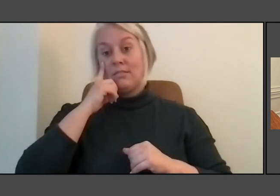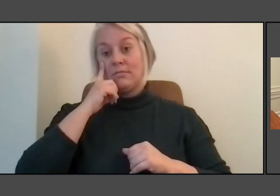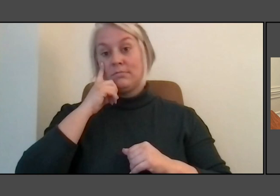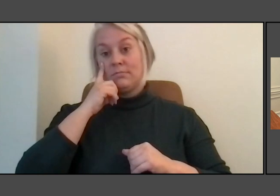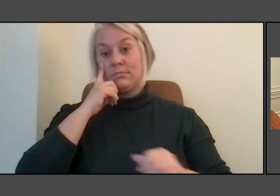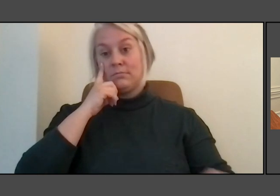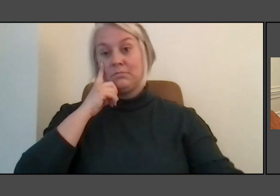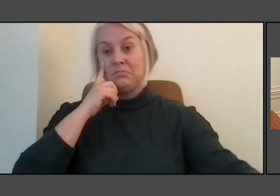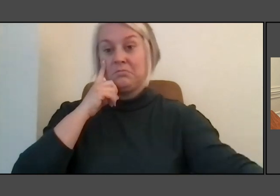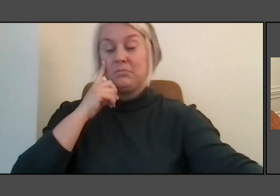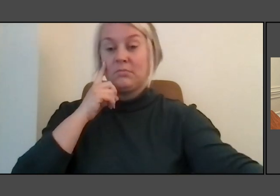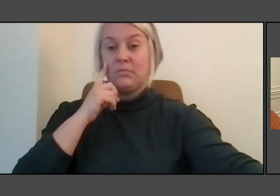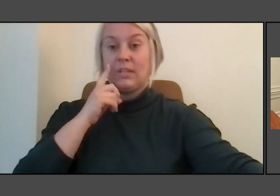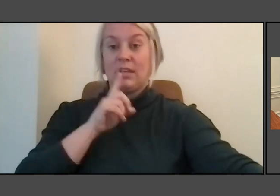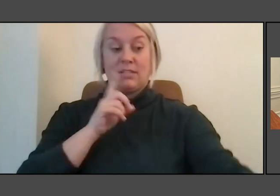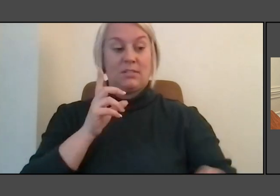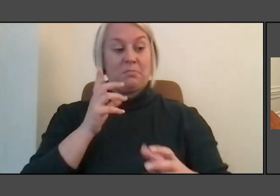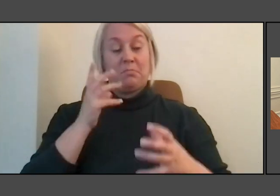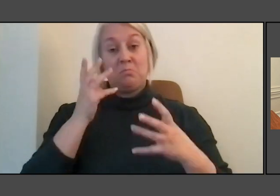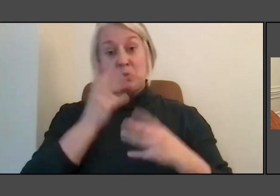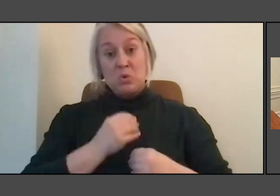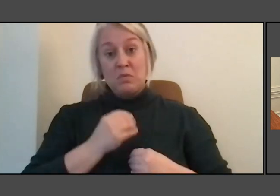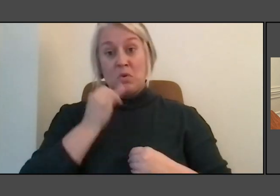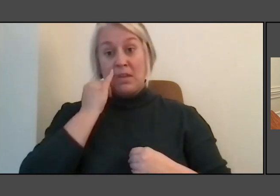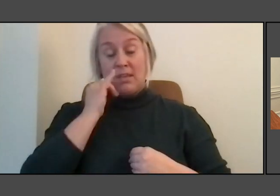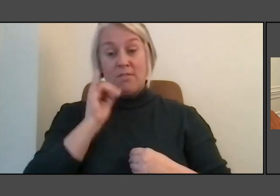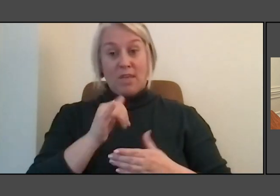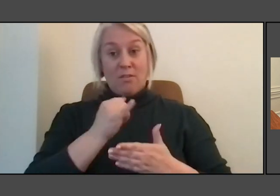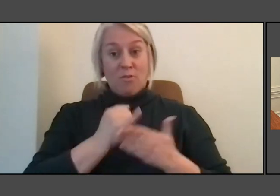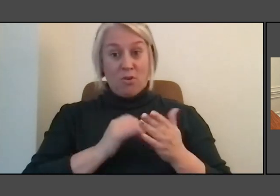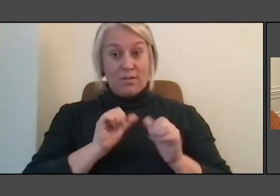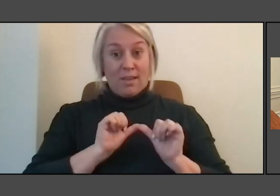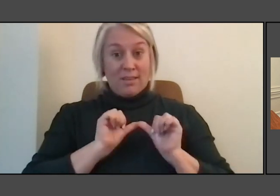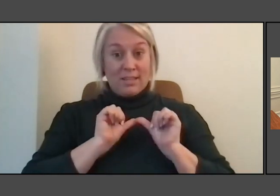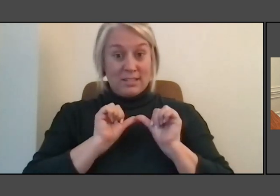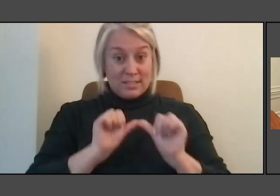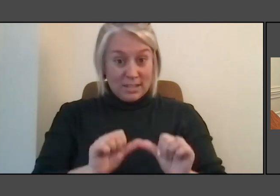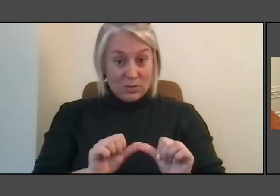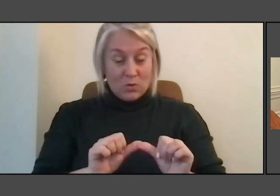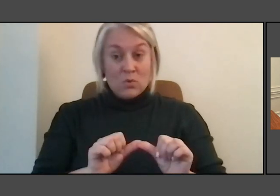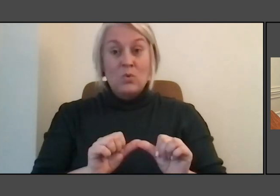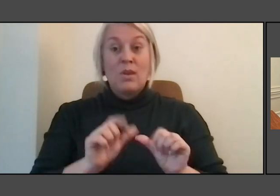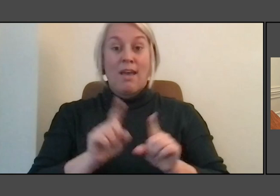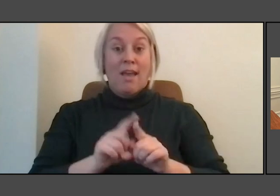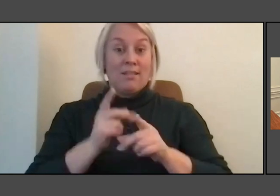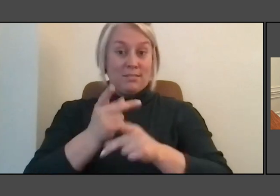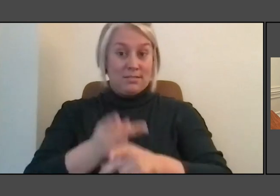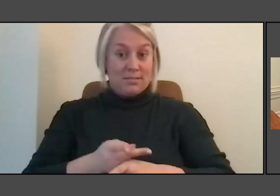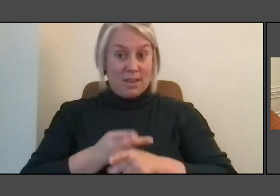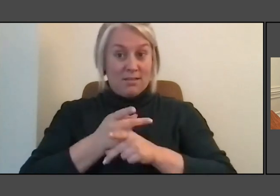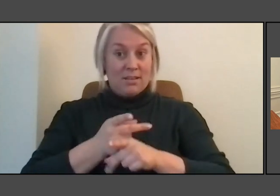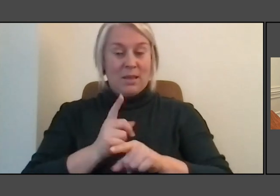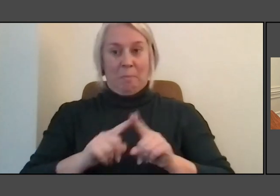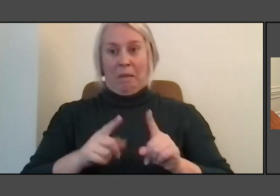if a piece can continue and be tended, I just don't know how long will actually